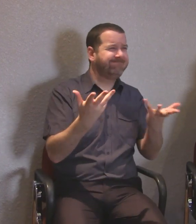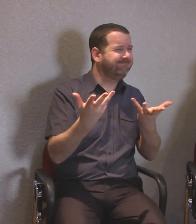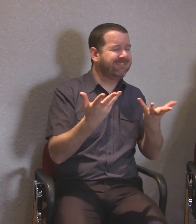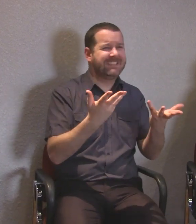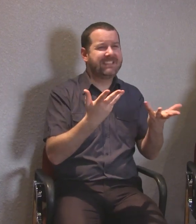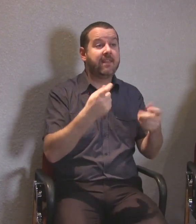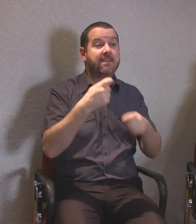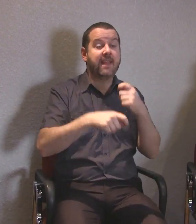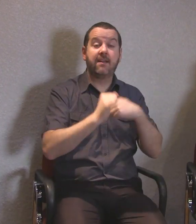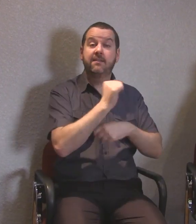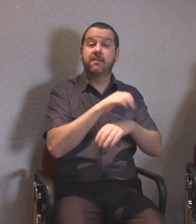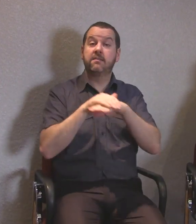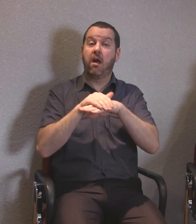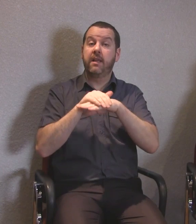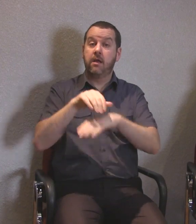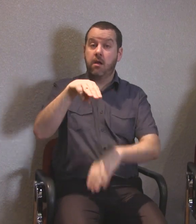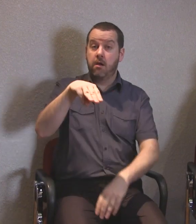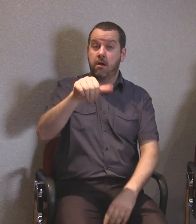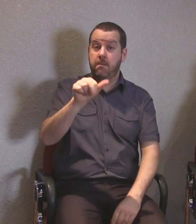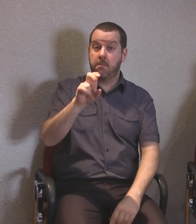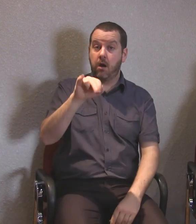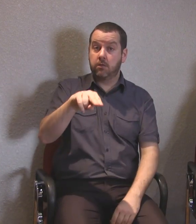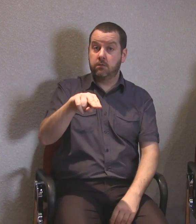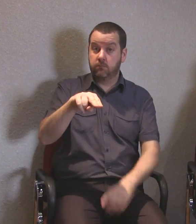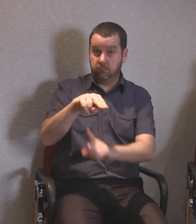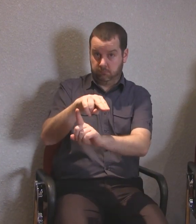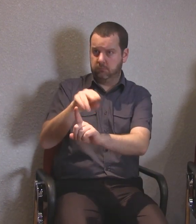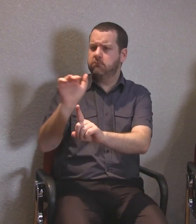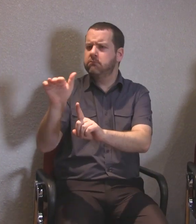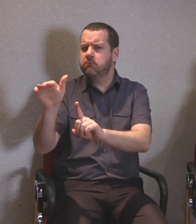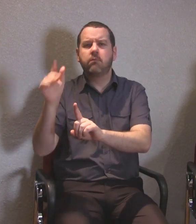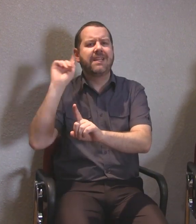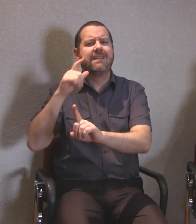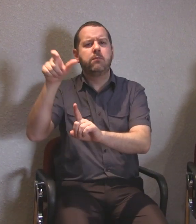My colleague Martin called some of the people going and she said not to worry because Laura was taking care of it